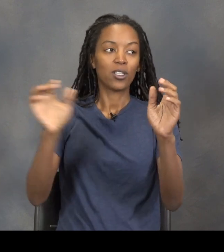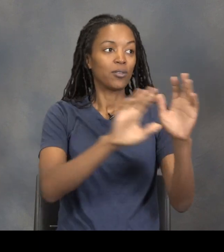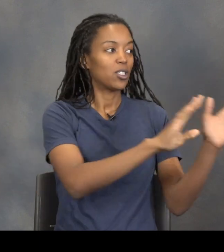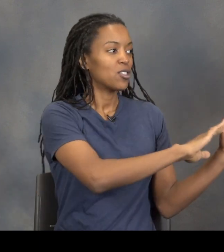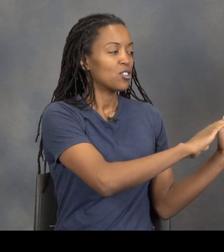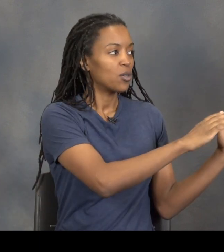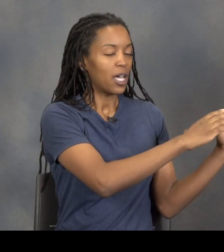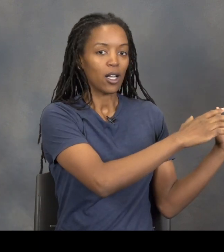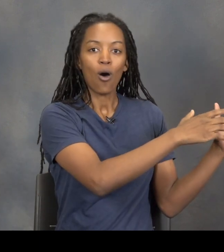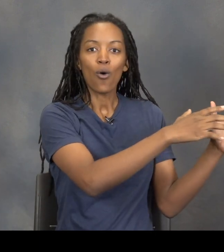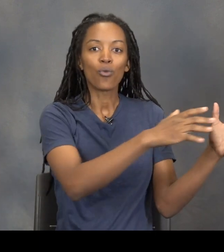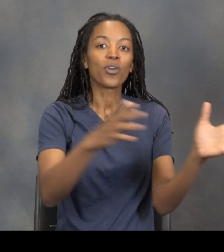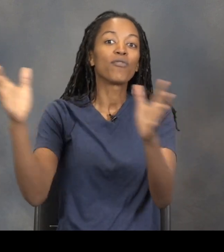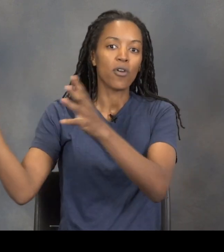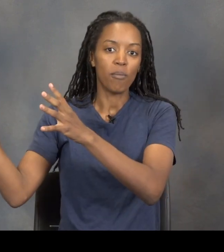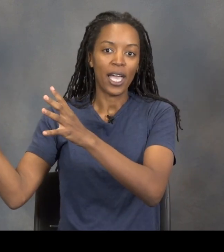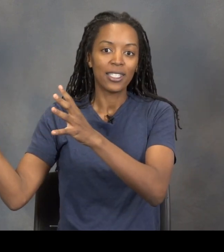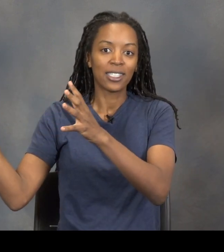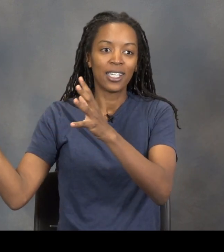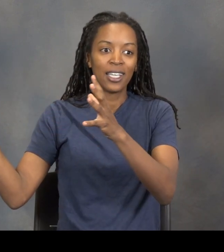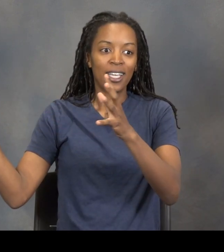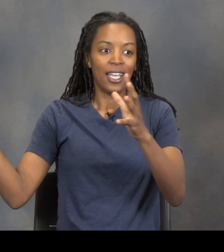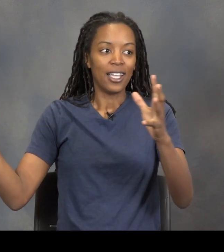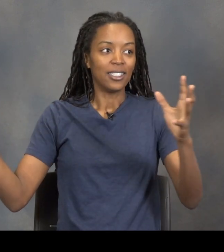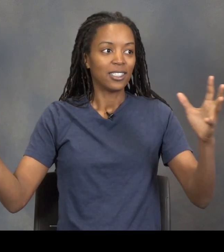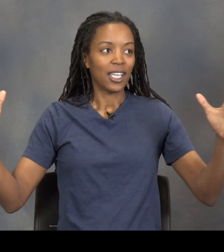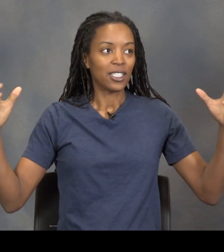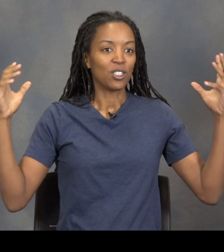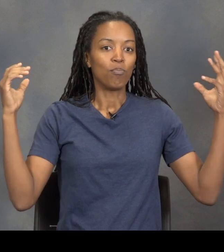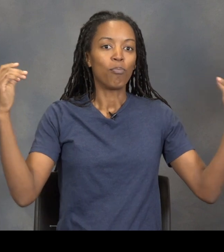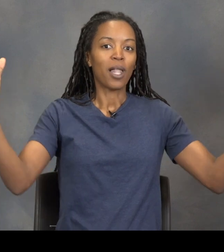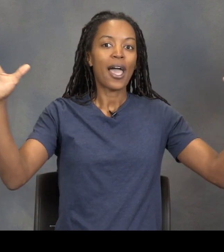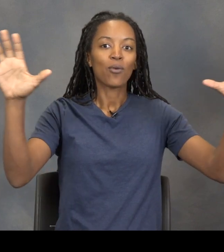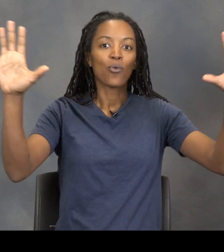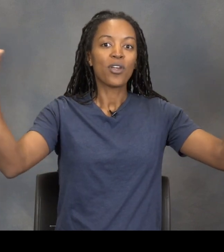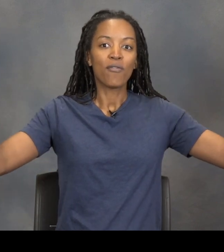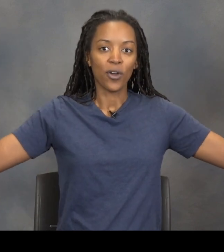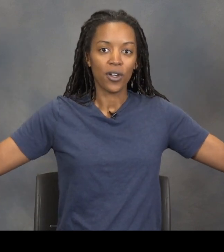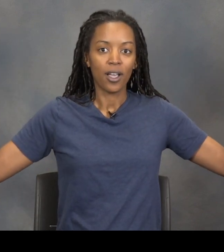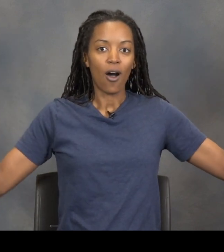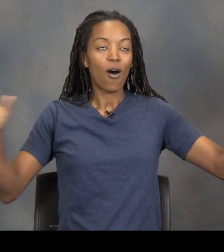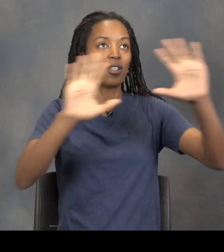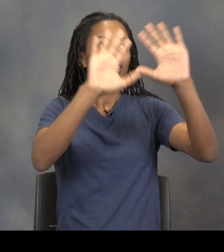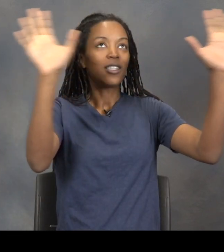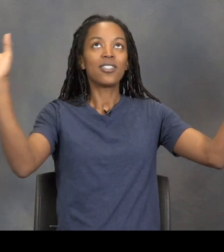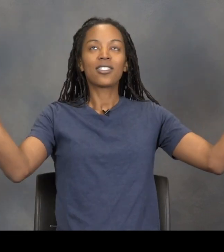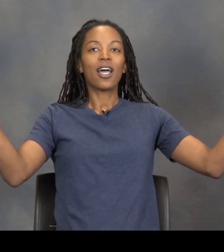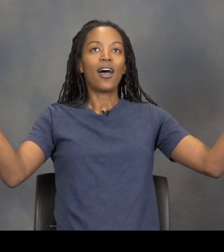turns into, like, a whole river of bats, and it's like this black river all in the sky.